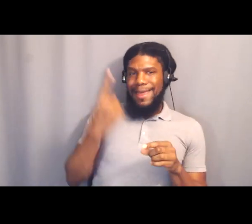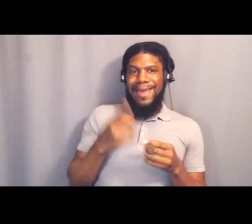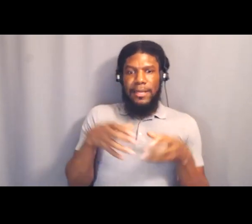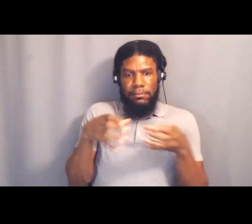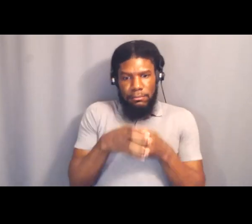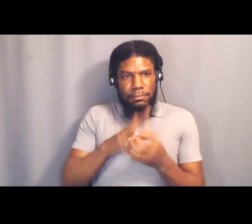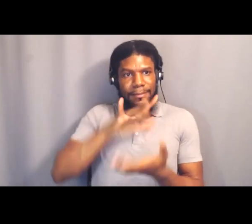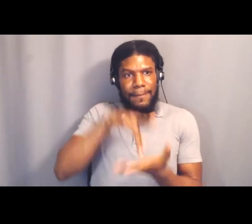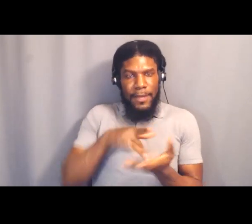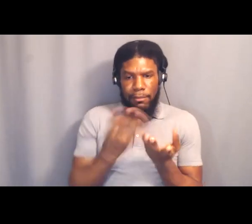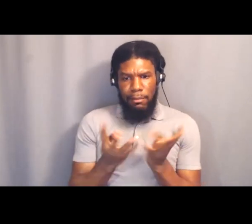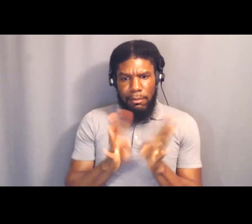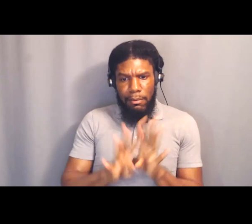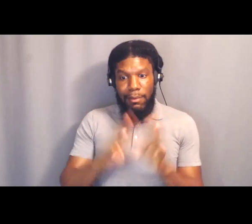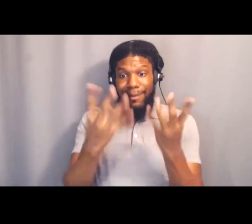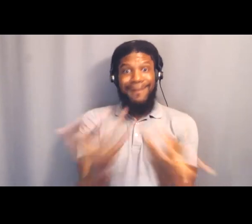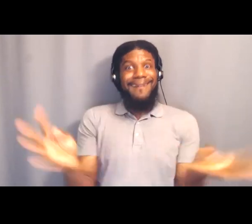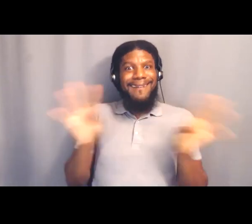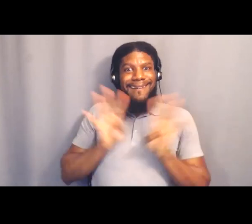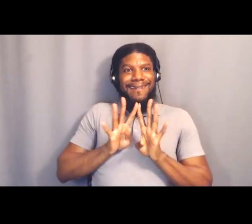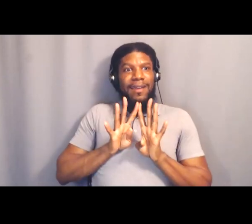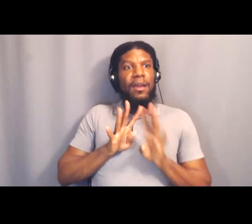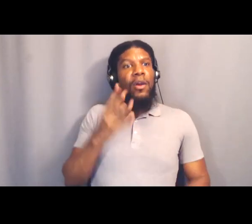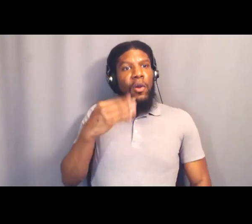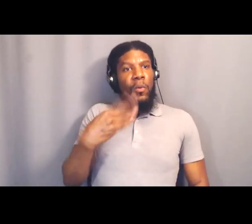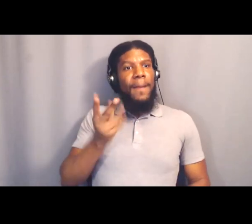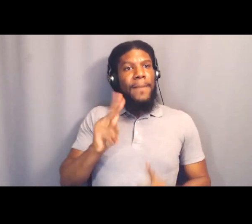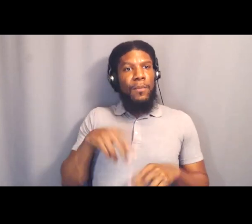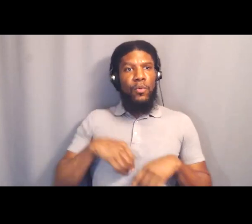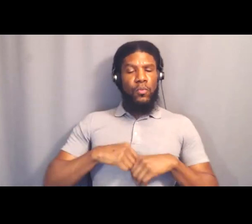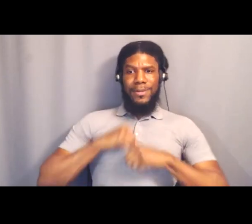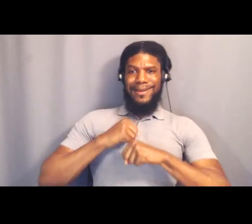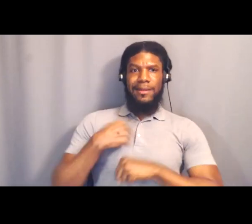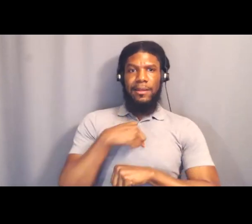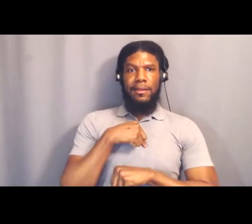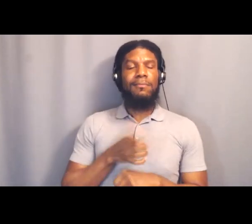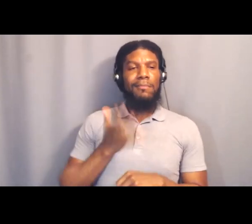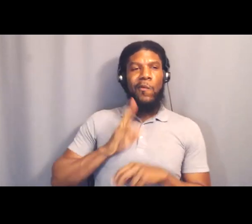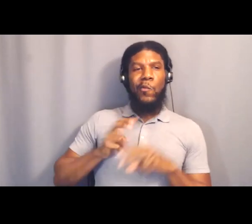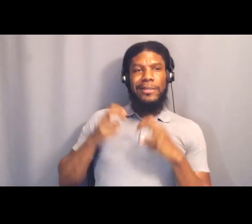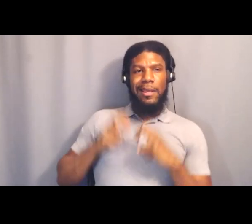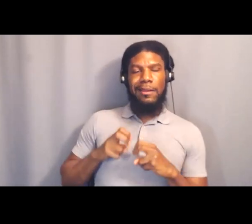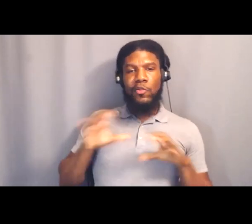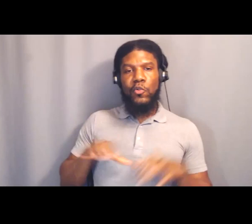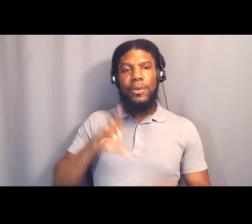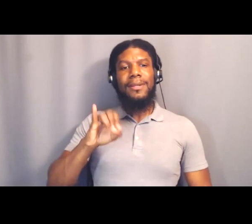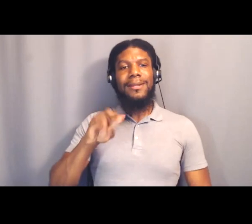and this is when we were still doing die-ins. We did our die-in, knowing that there was a perimeter of protection